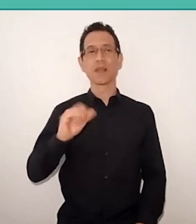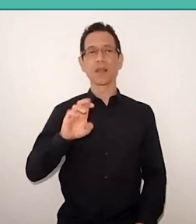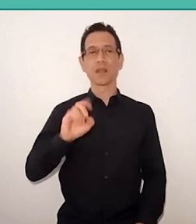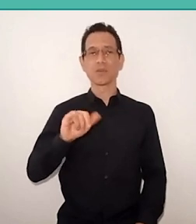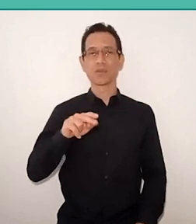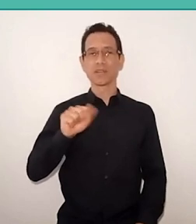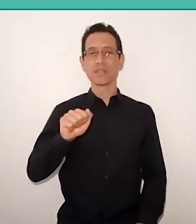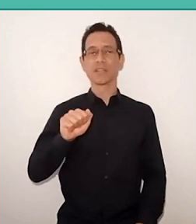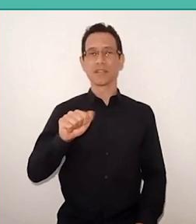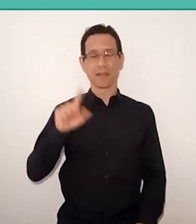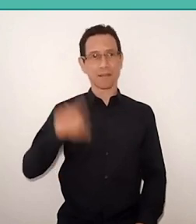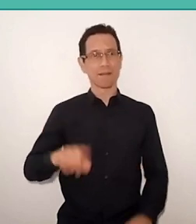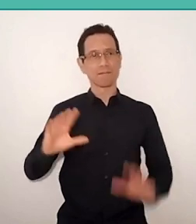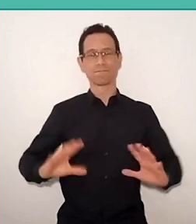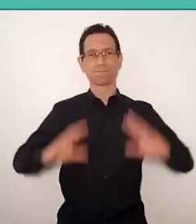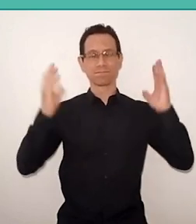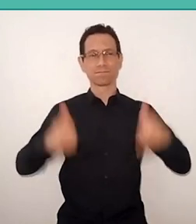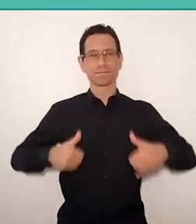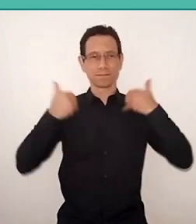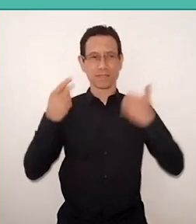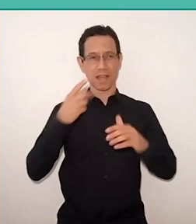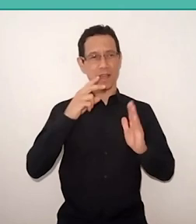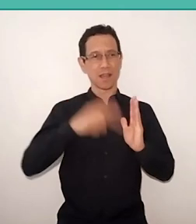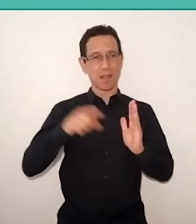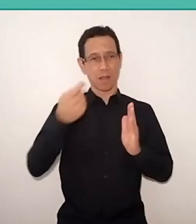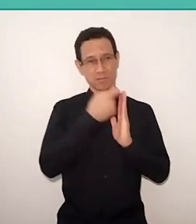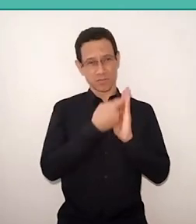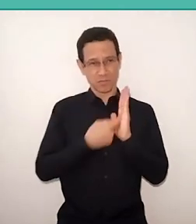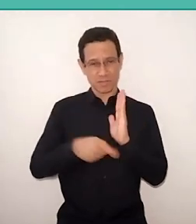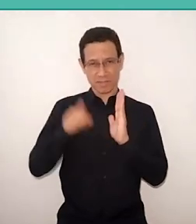a writer who, for a long time, our country denied.